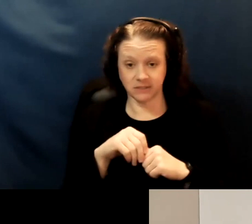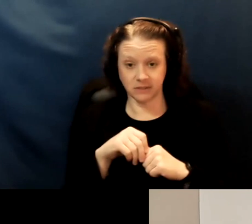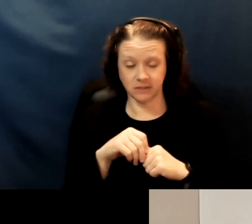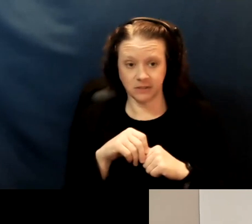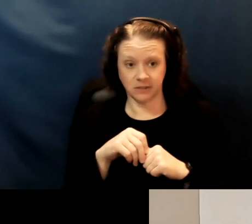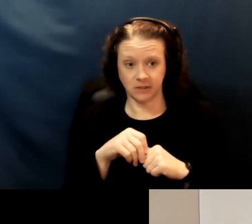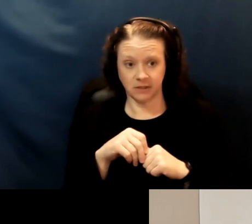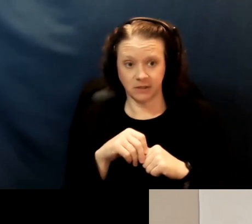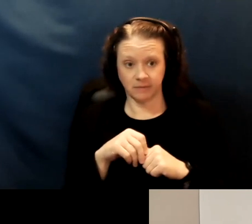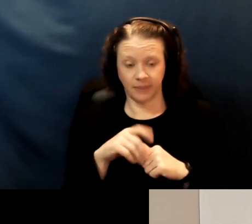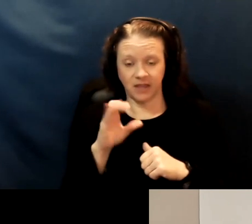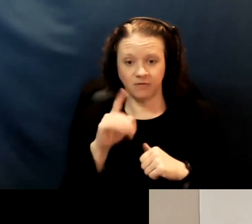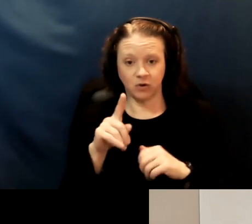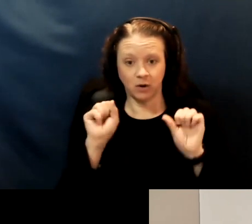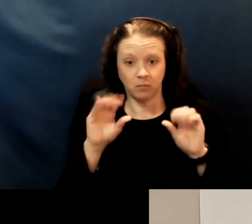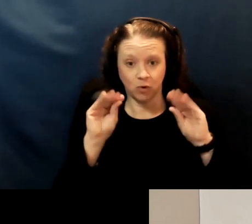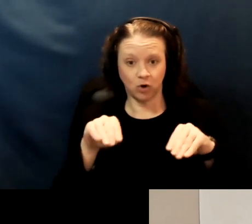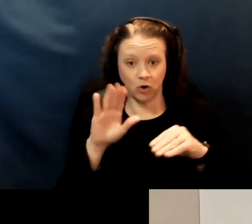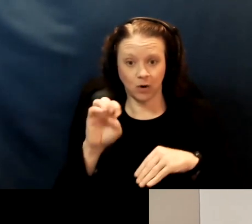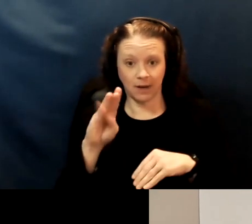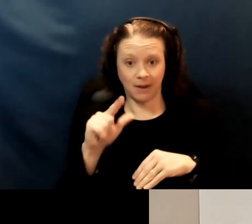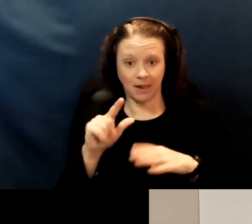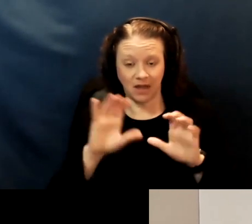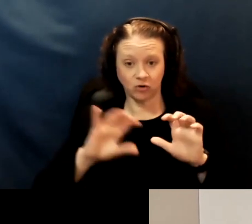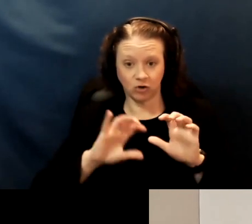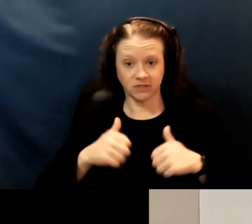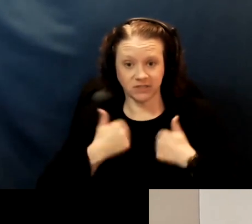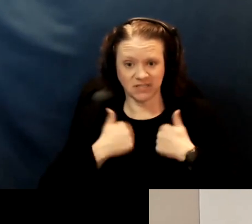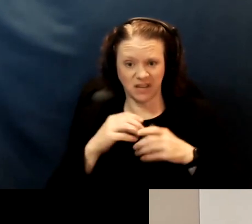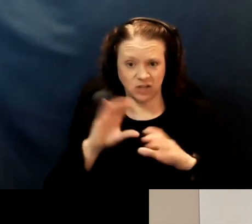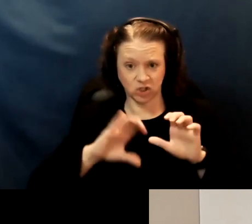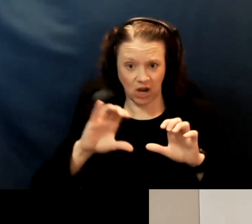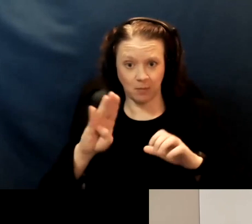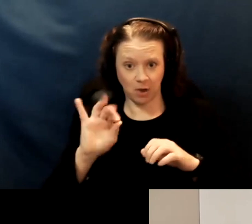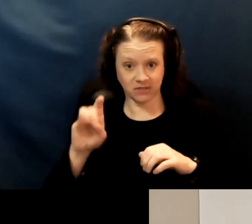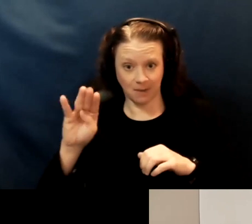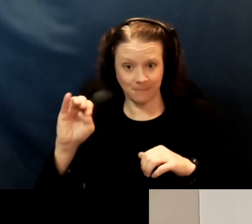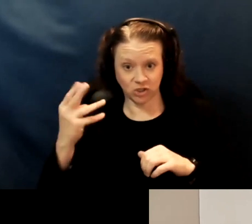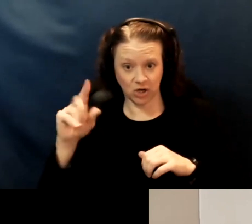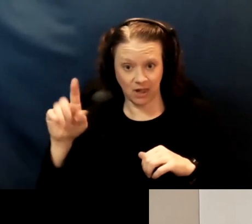If you can put your email address in the chat box, Michelle, I will send you a copy of the article.